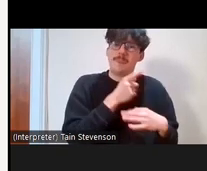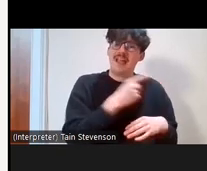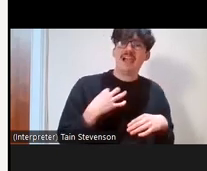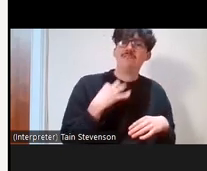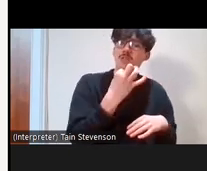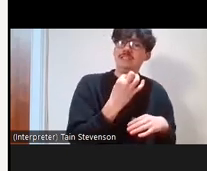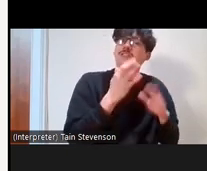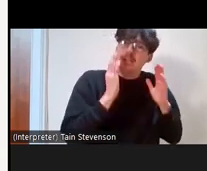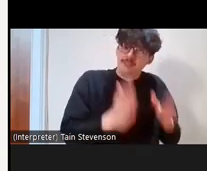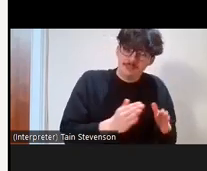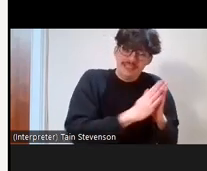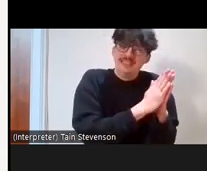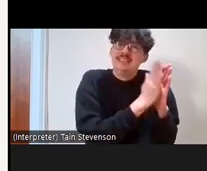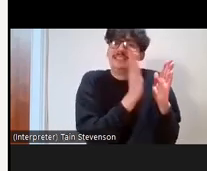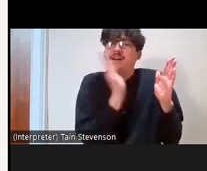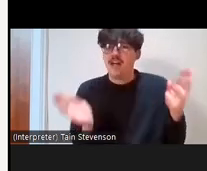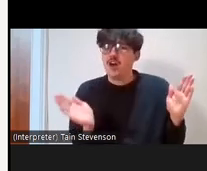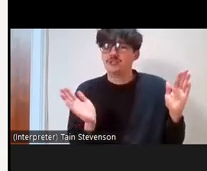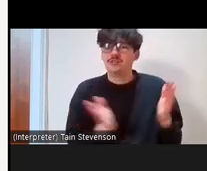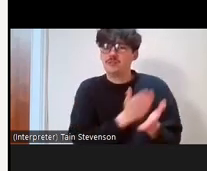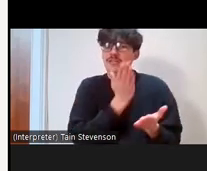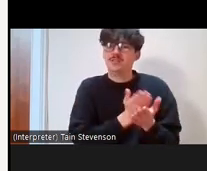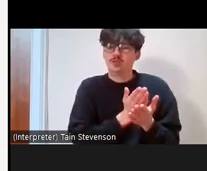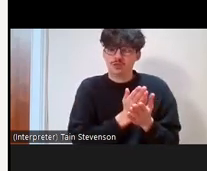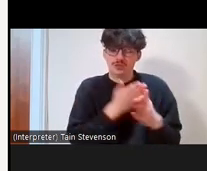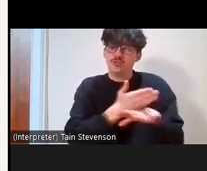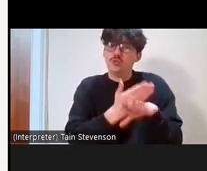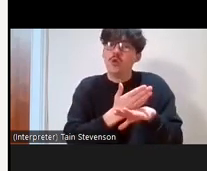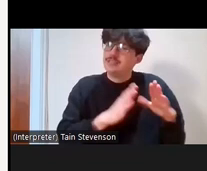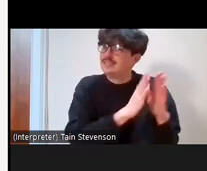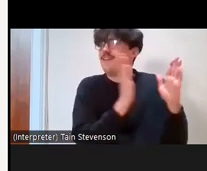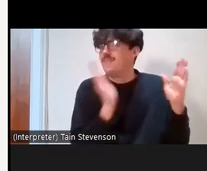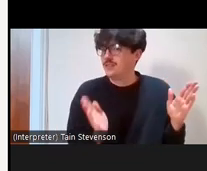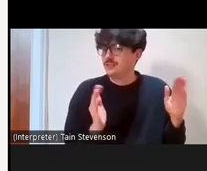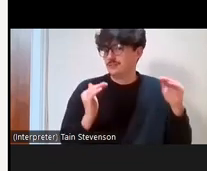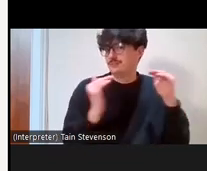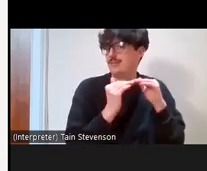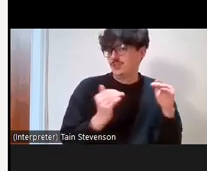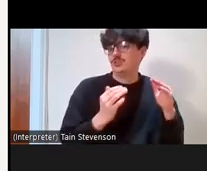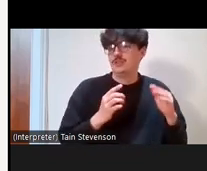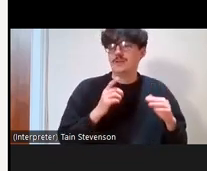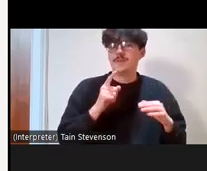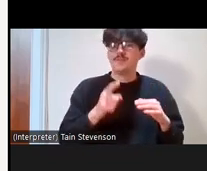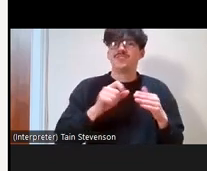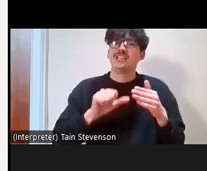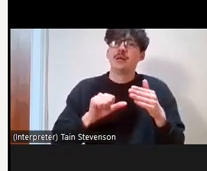diverse to make sure that the workforce is diverse. So, postgraduate qualification, so